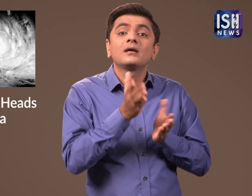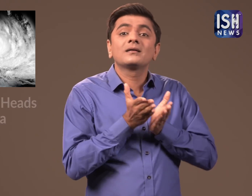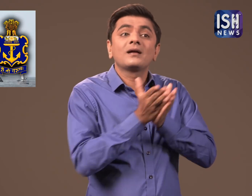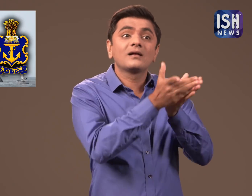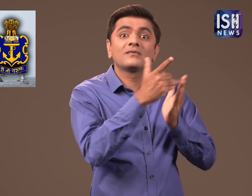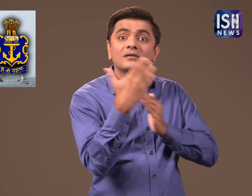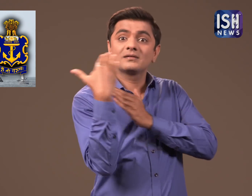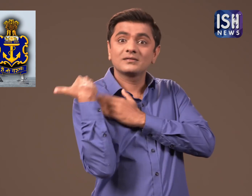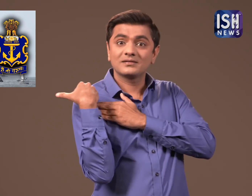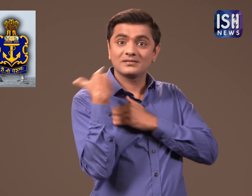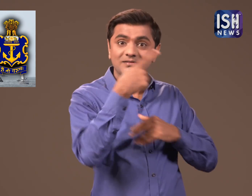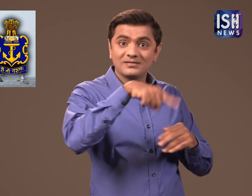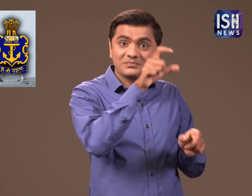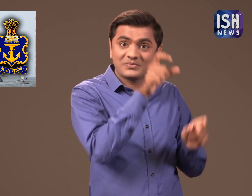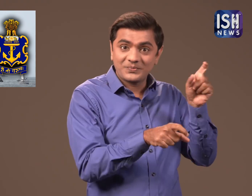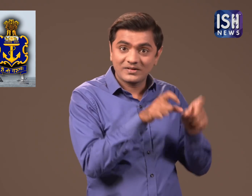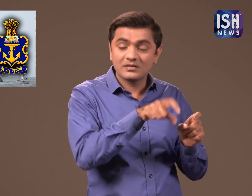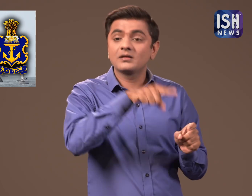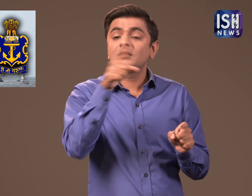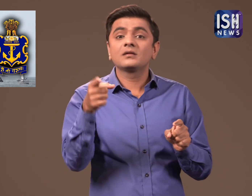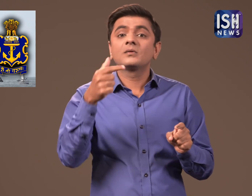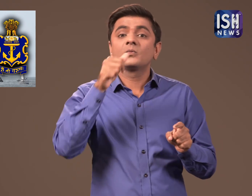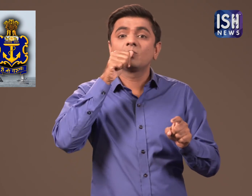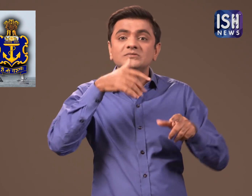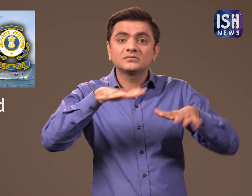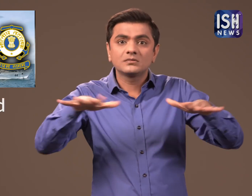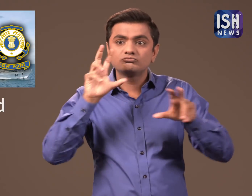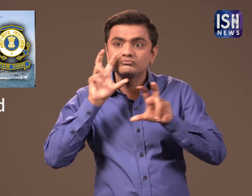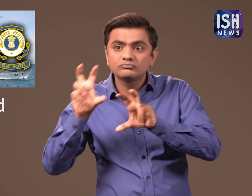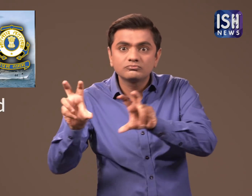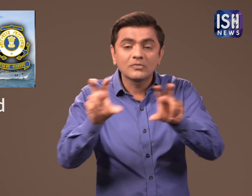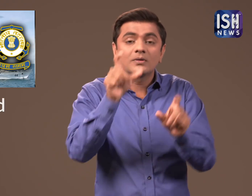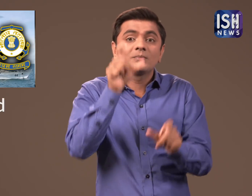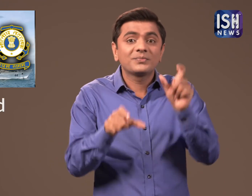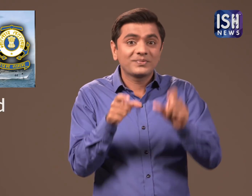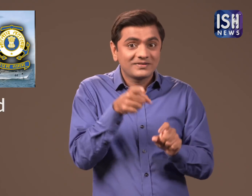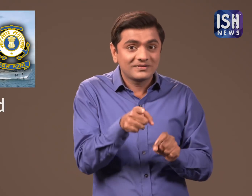The Navy, the Coast Guard